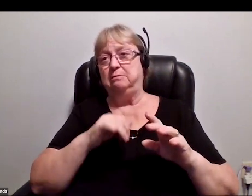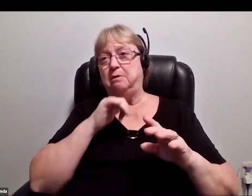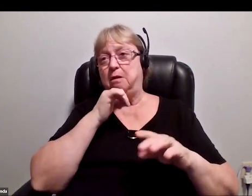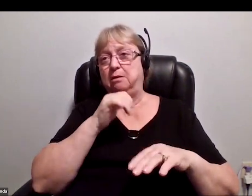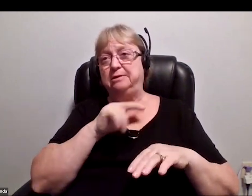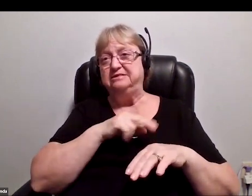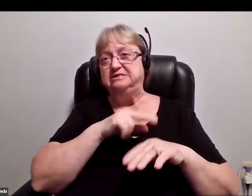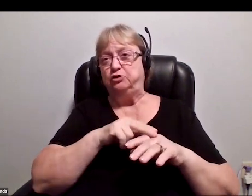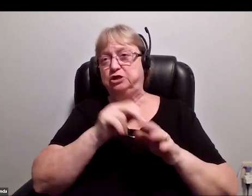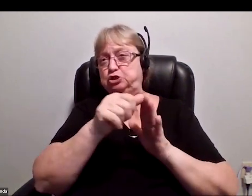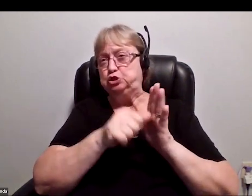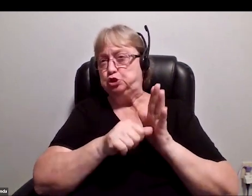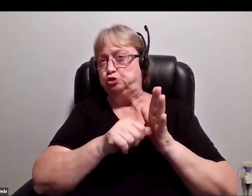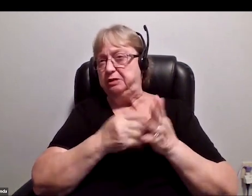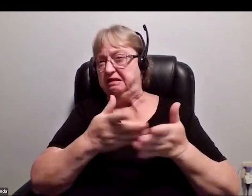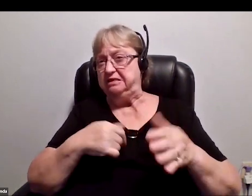just look away for the next four slides.